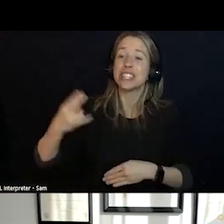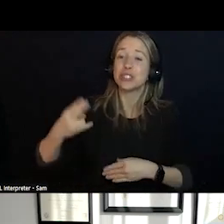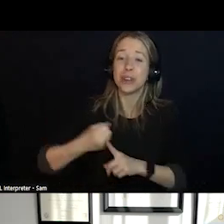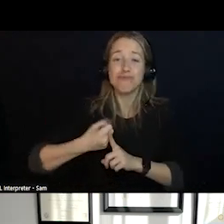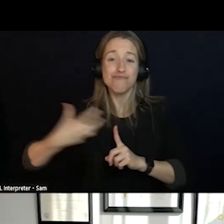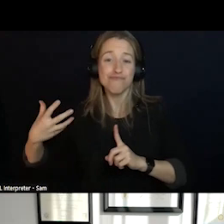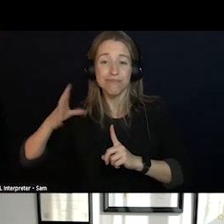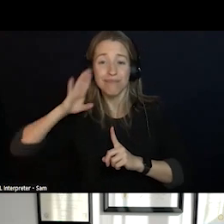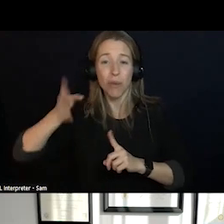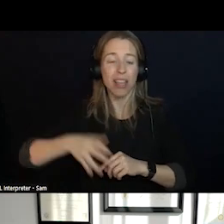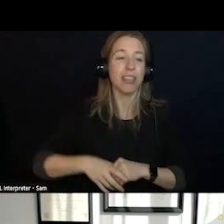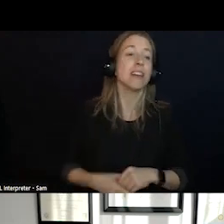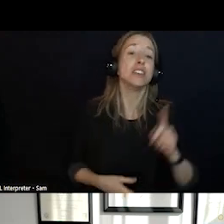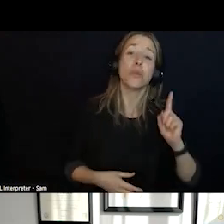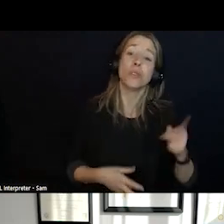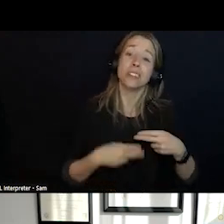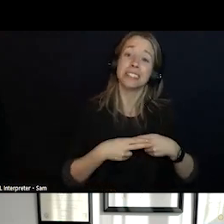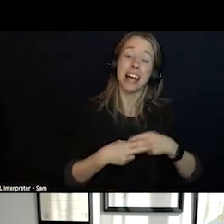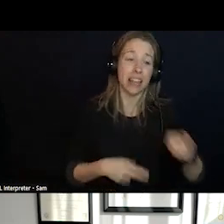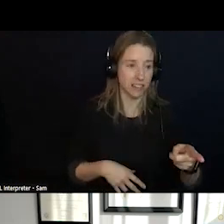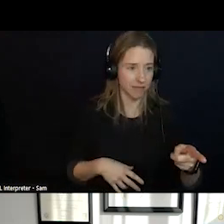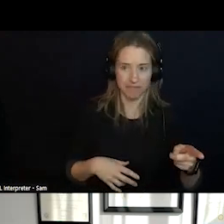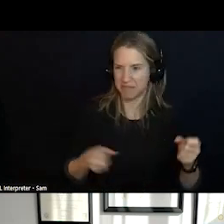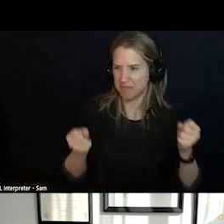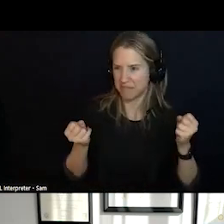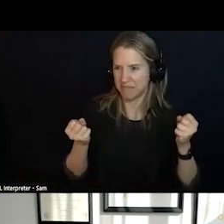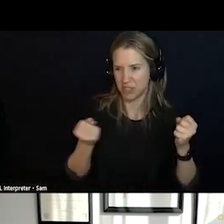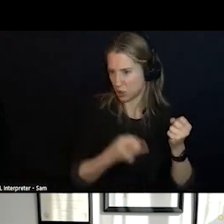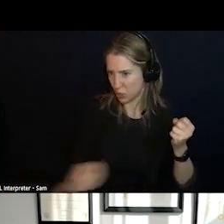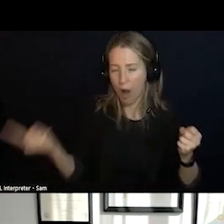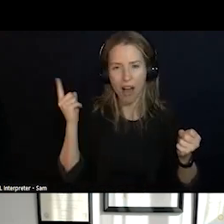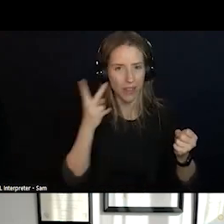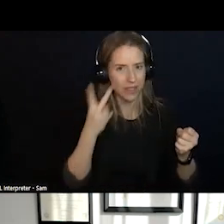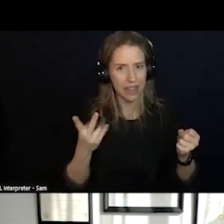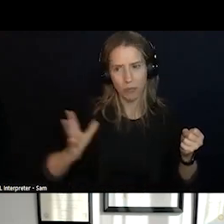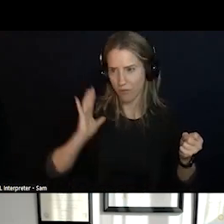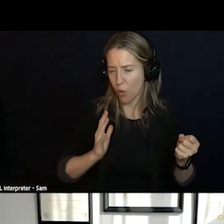THIS IS A SLIDE THAT I AM SURE MANY OF YOU HAVE USED IN SOME CONVERSATION AT SOME POINT